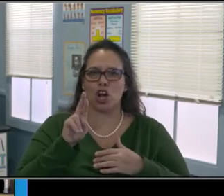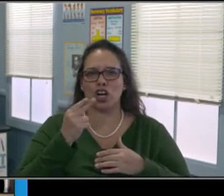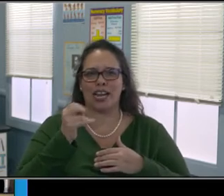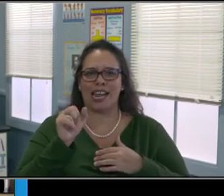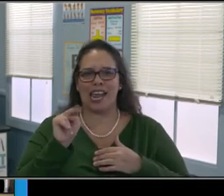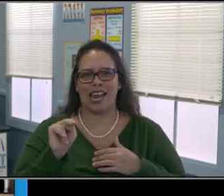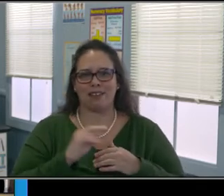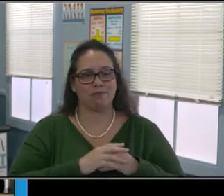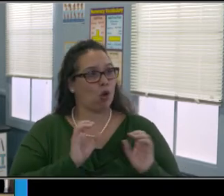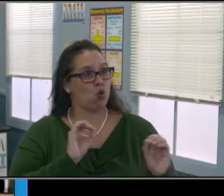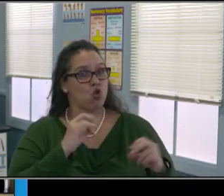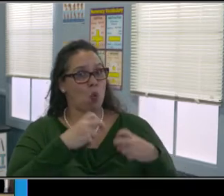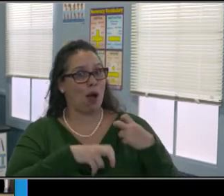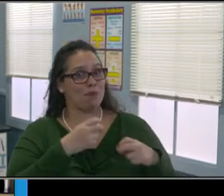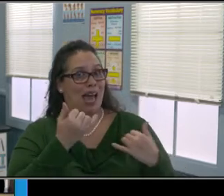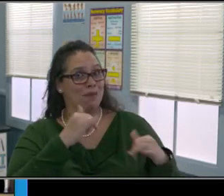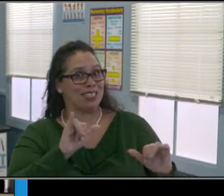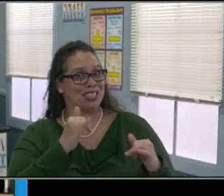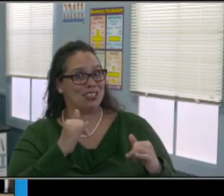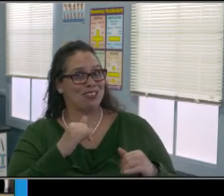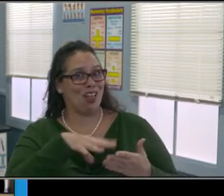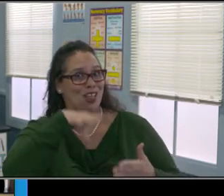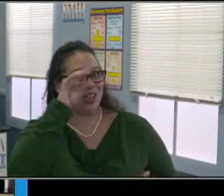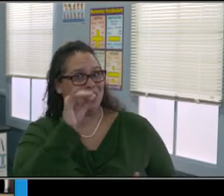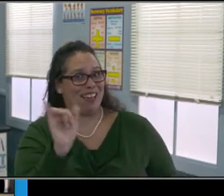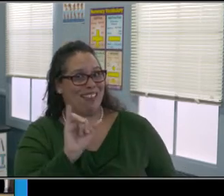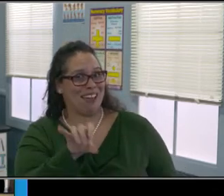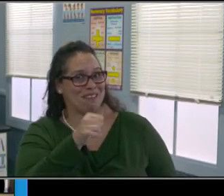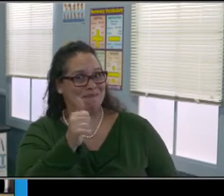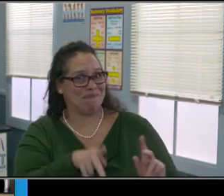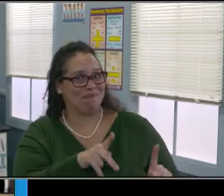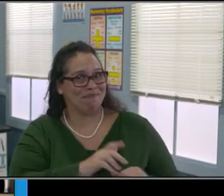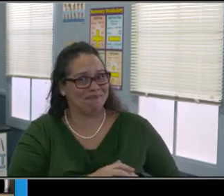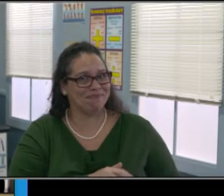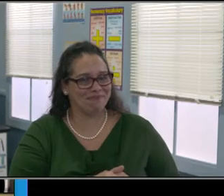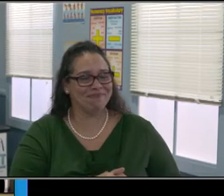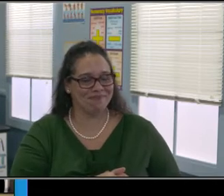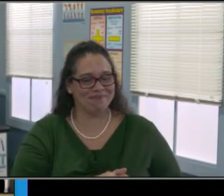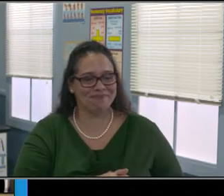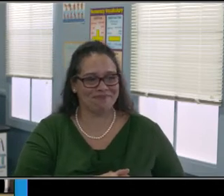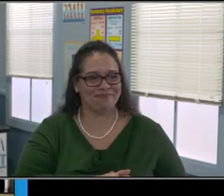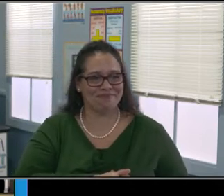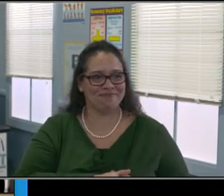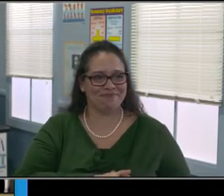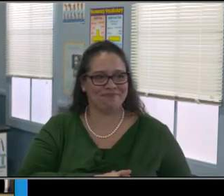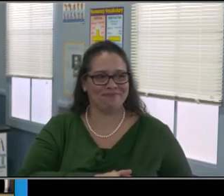about Distance Learning Plans. You may be familiar with them and you may not be